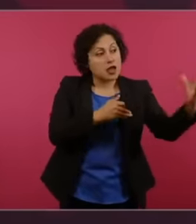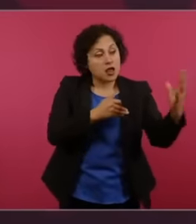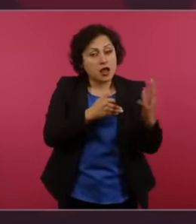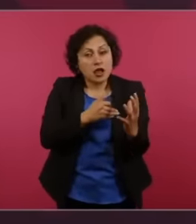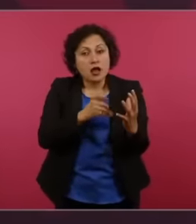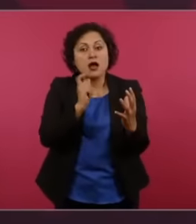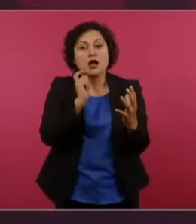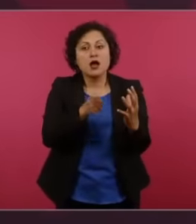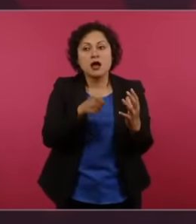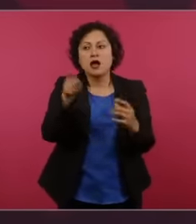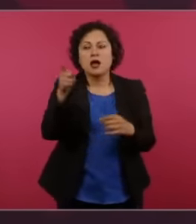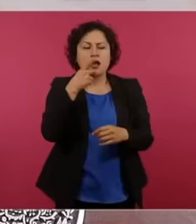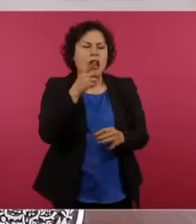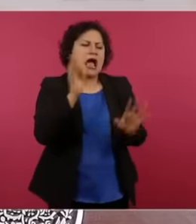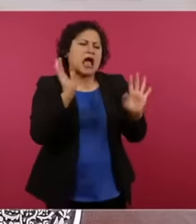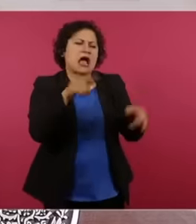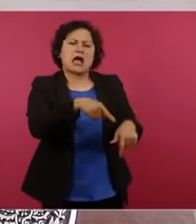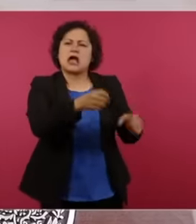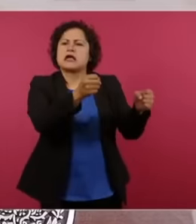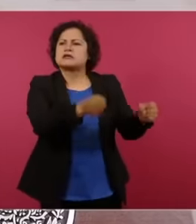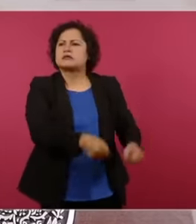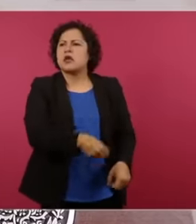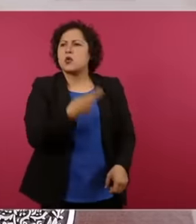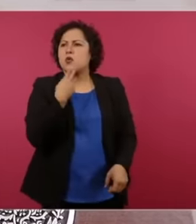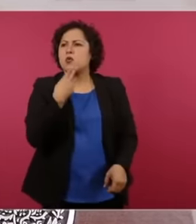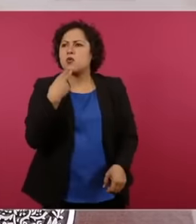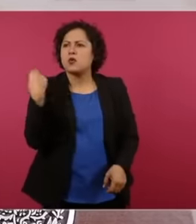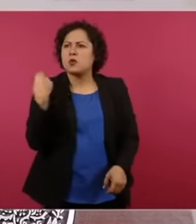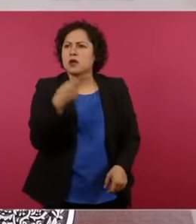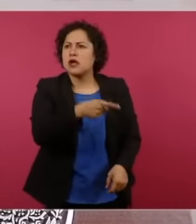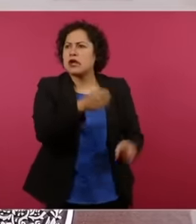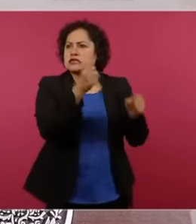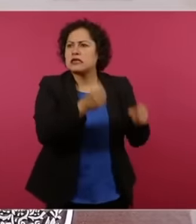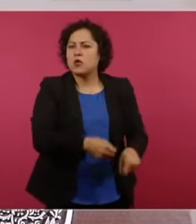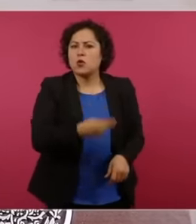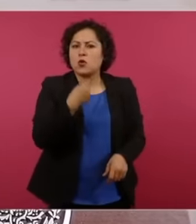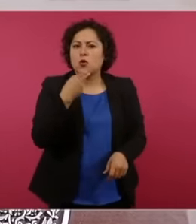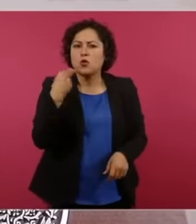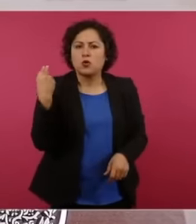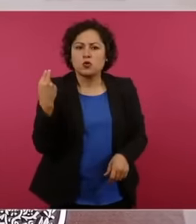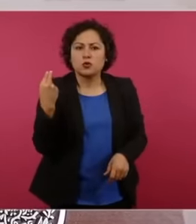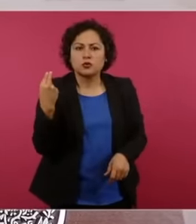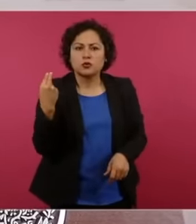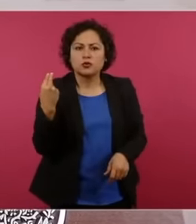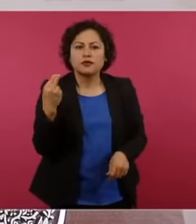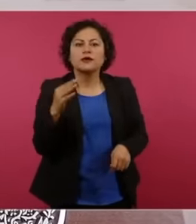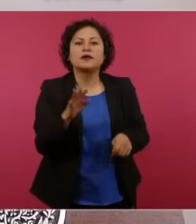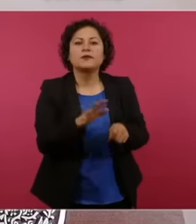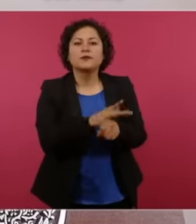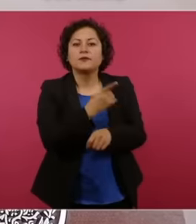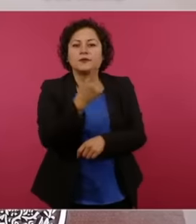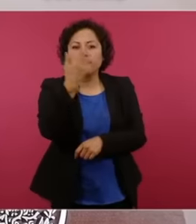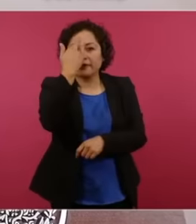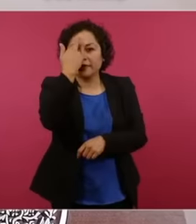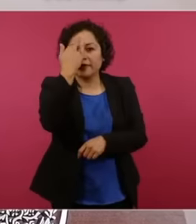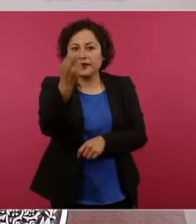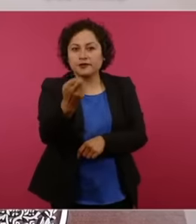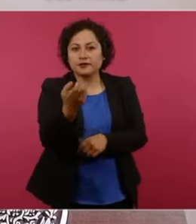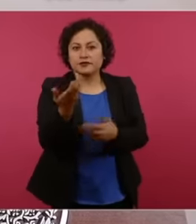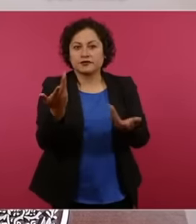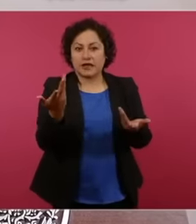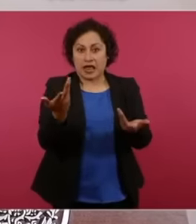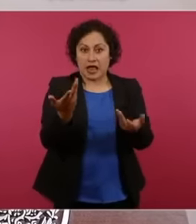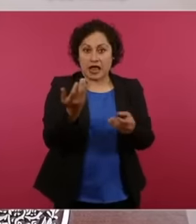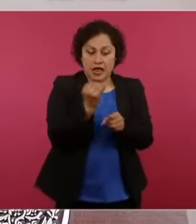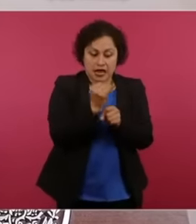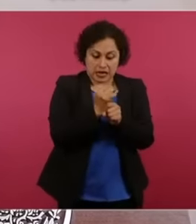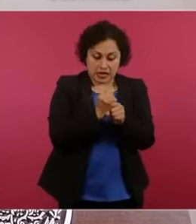a suicide because since this is an investigation that begins, it is always thought